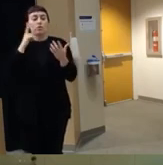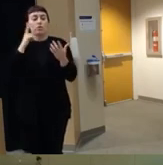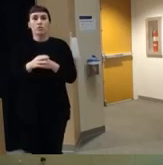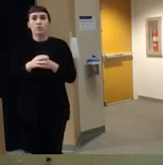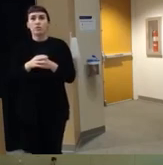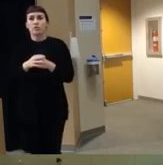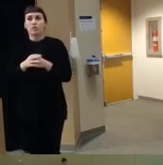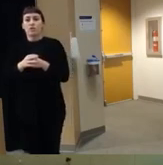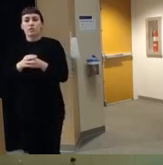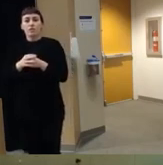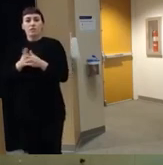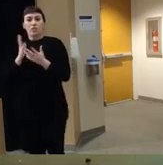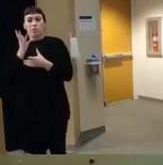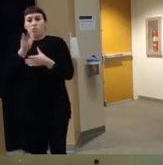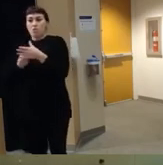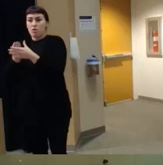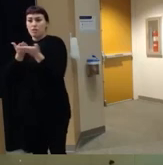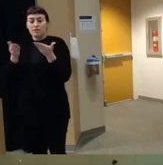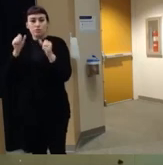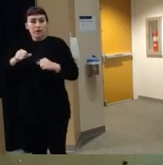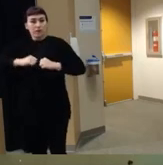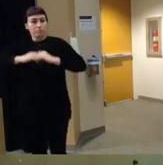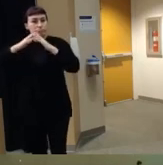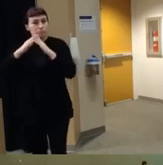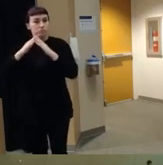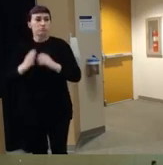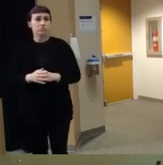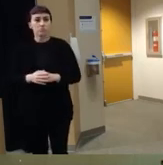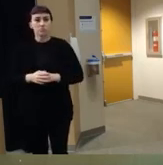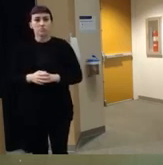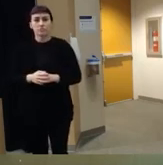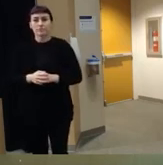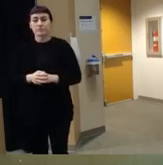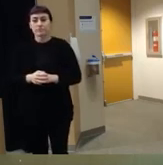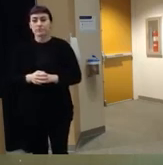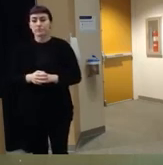things that really can be implemented pretty in pretty short order and to whatever extent